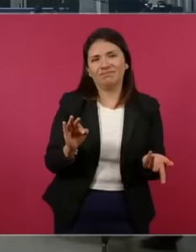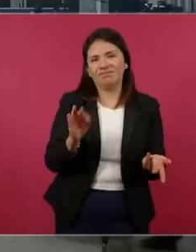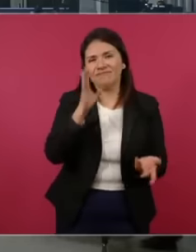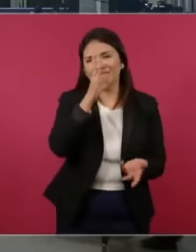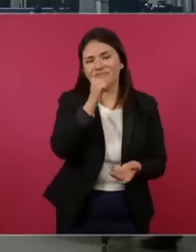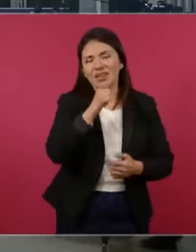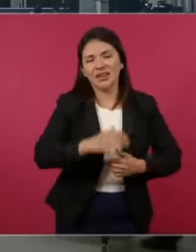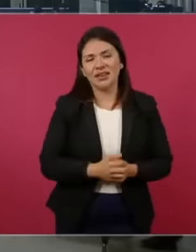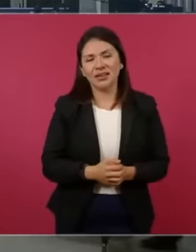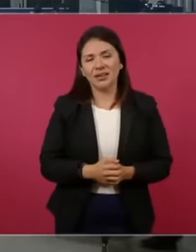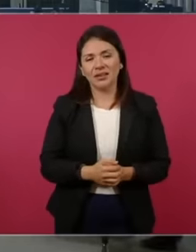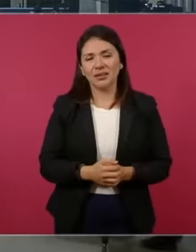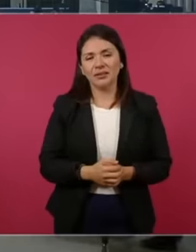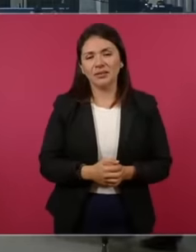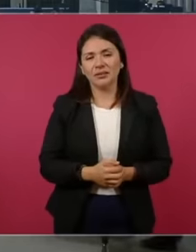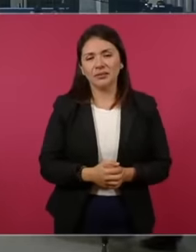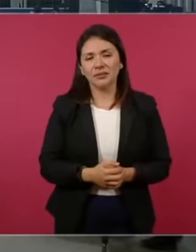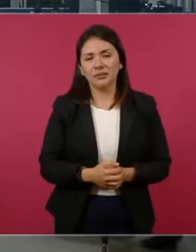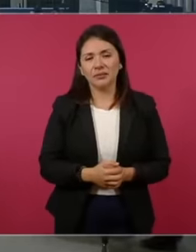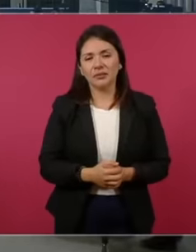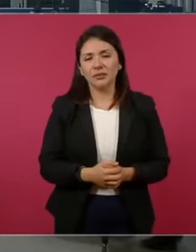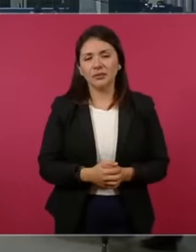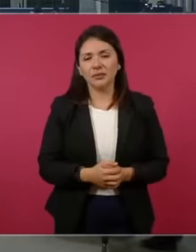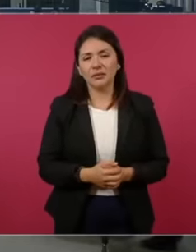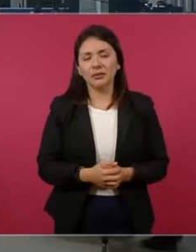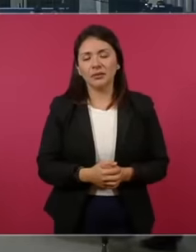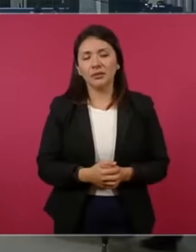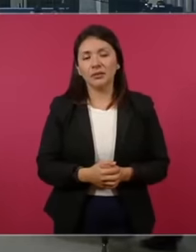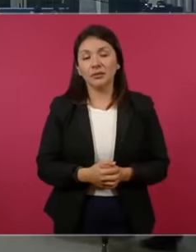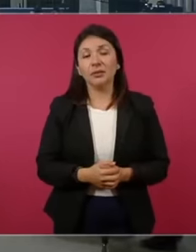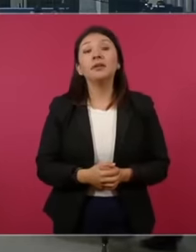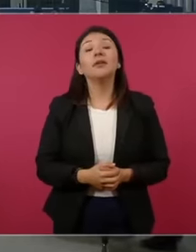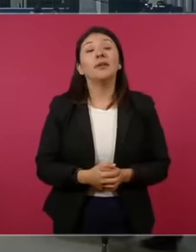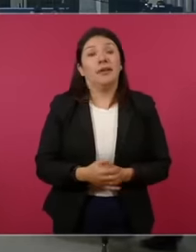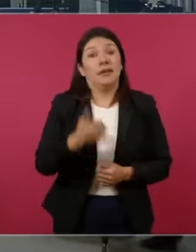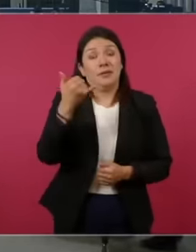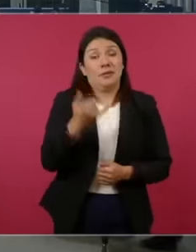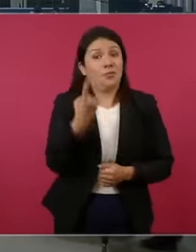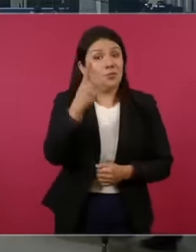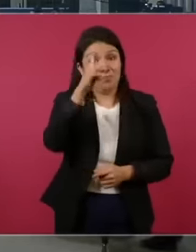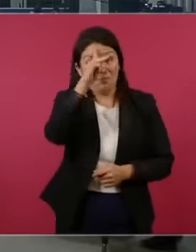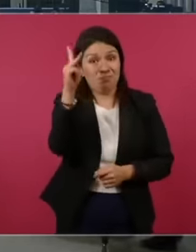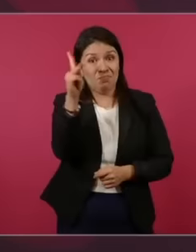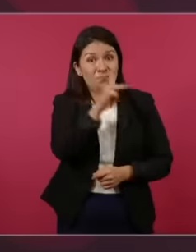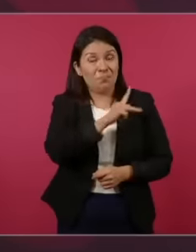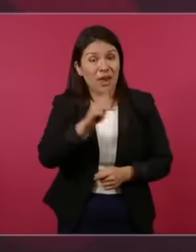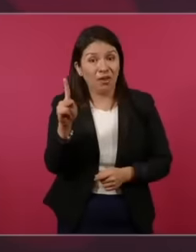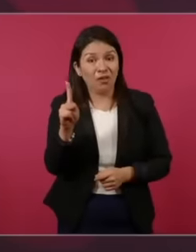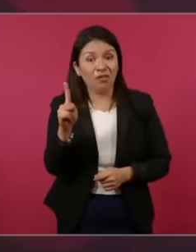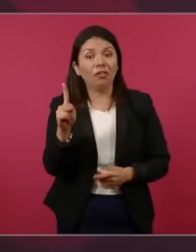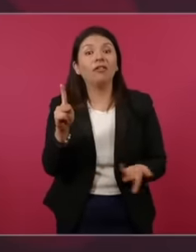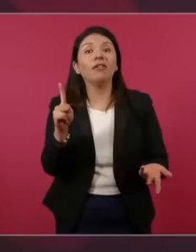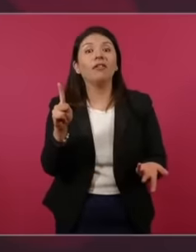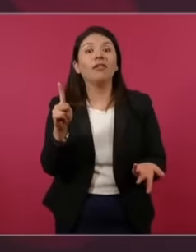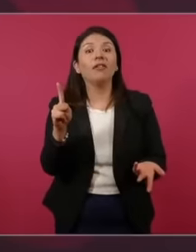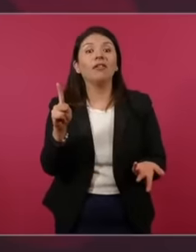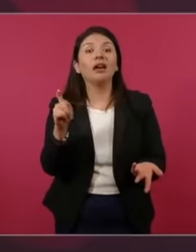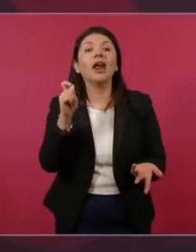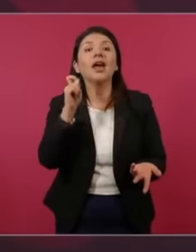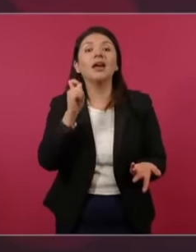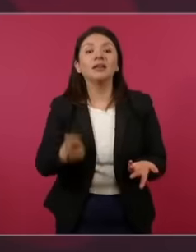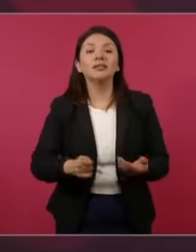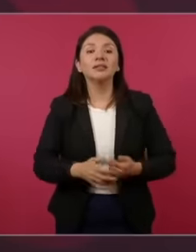and the most drastic thing is the